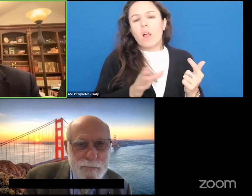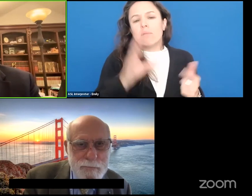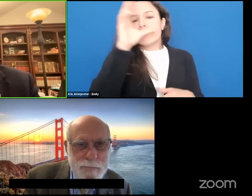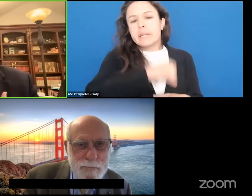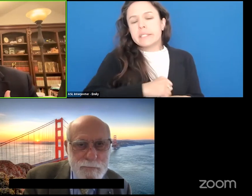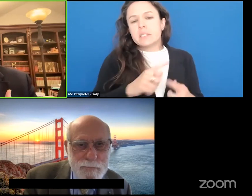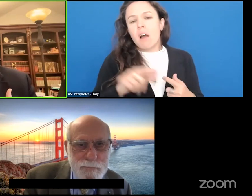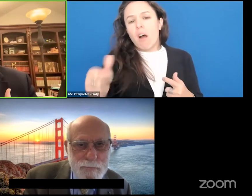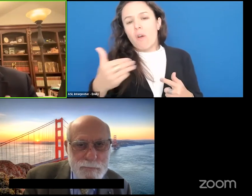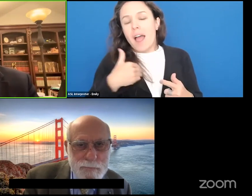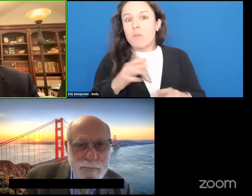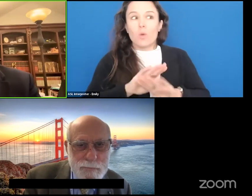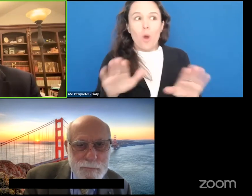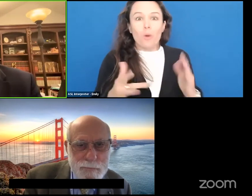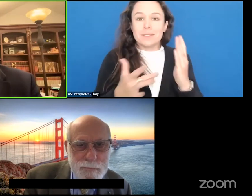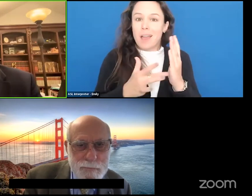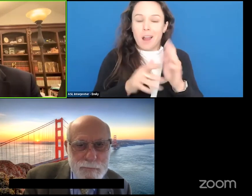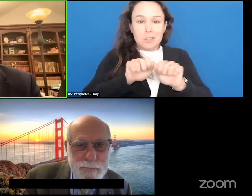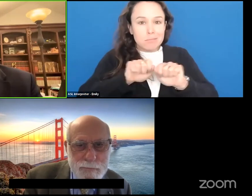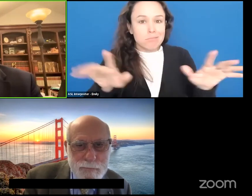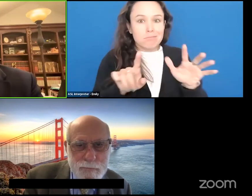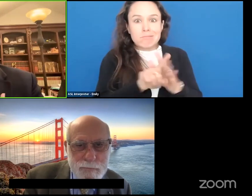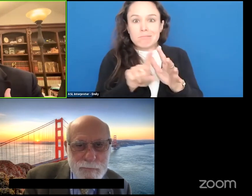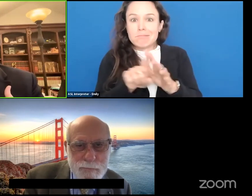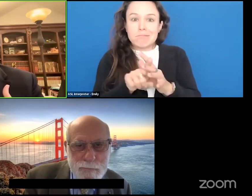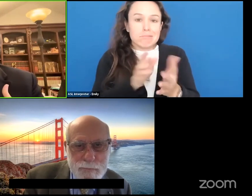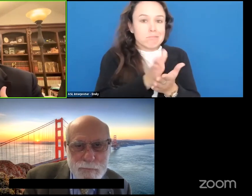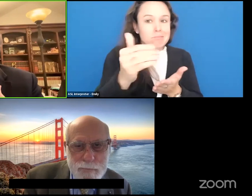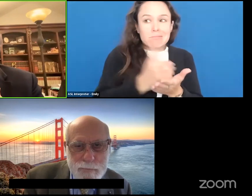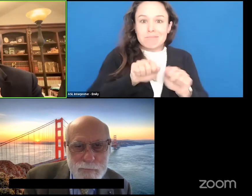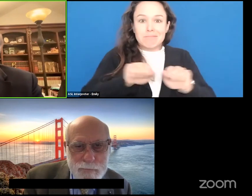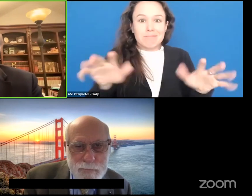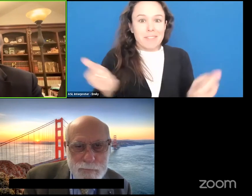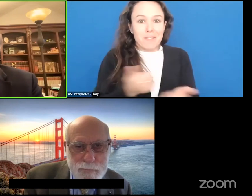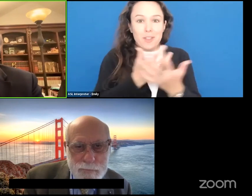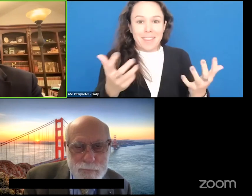Technology has now invaded every aspect of our lives and we have people now who used